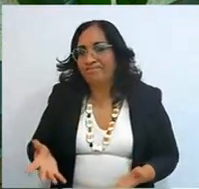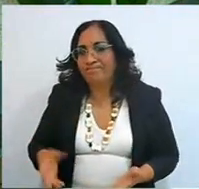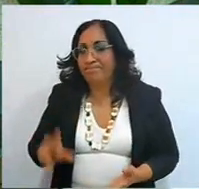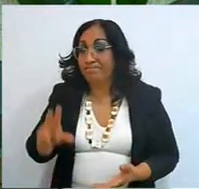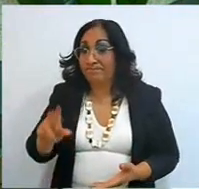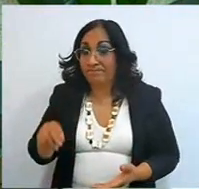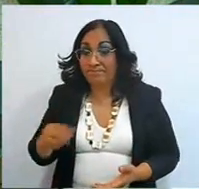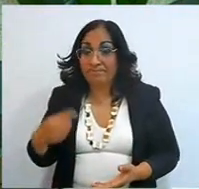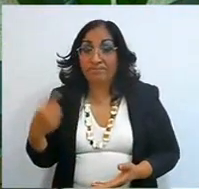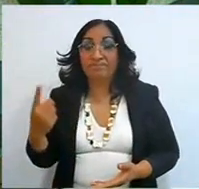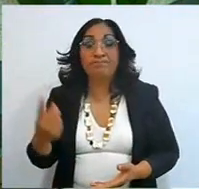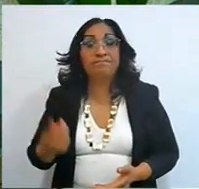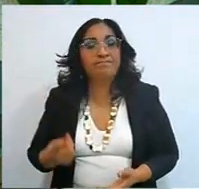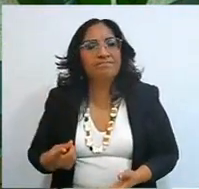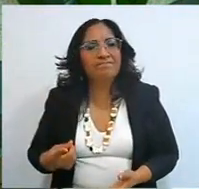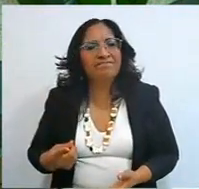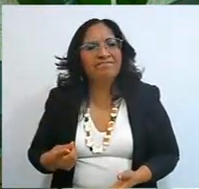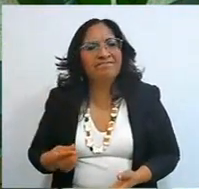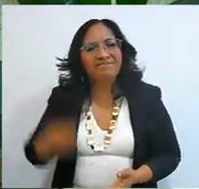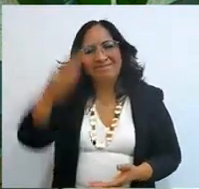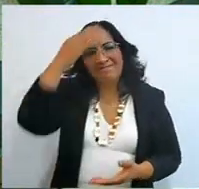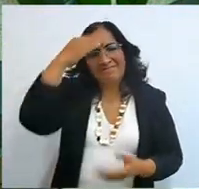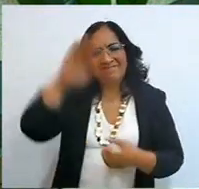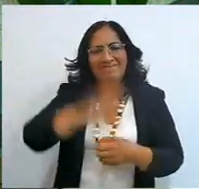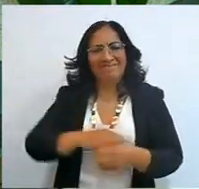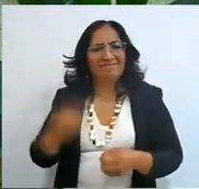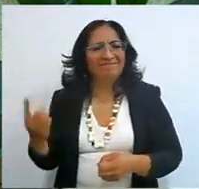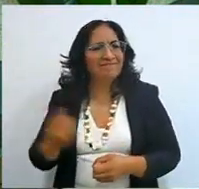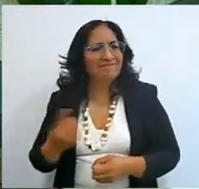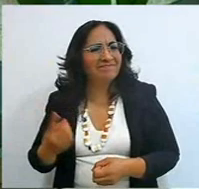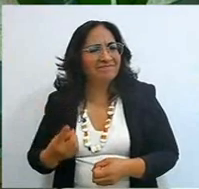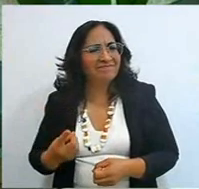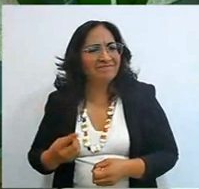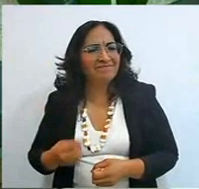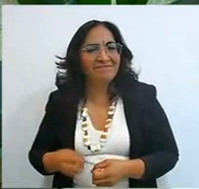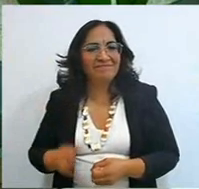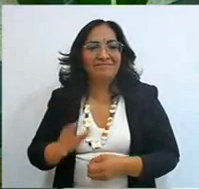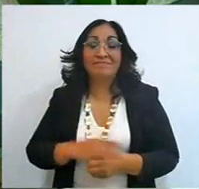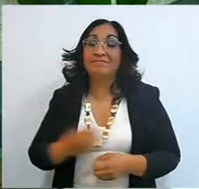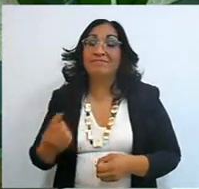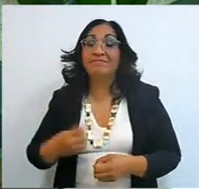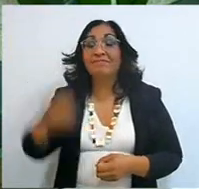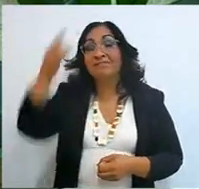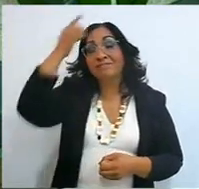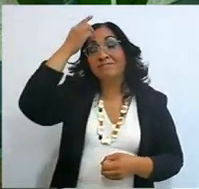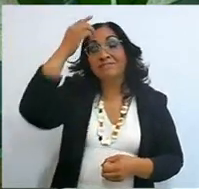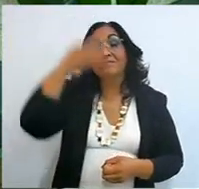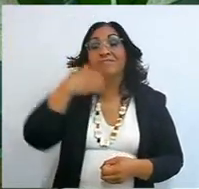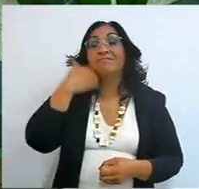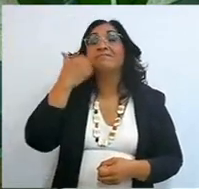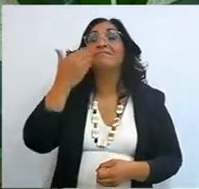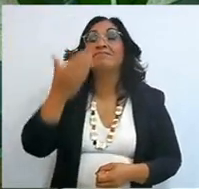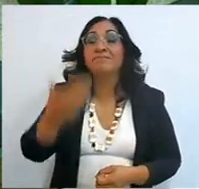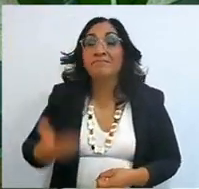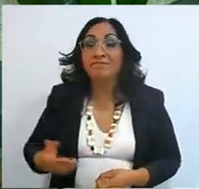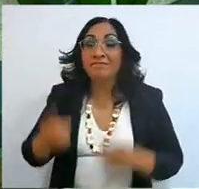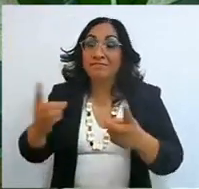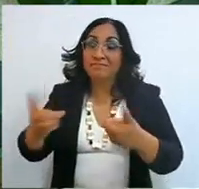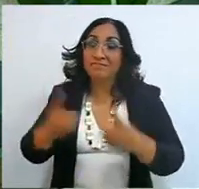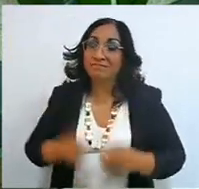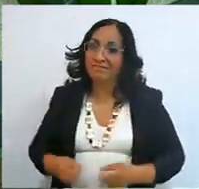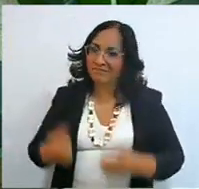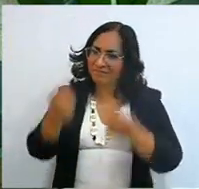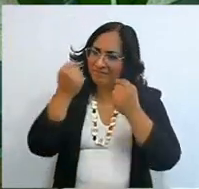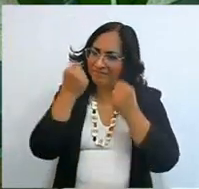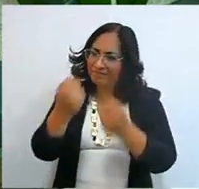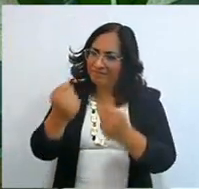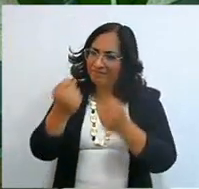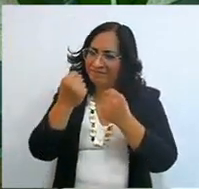It was, do you know why? then I understood it, to strengthen myself, strengthen myself in God, the one on one with God,